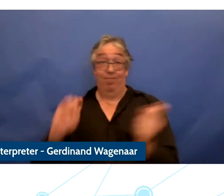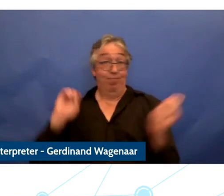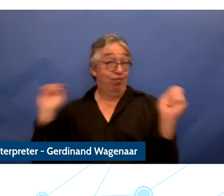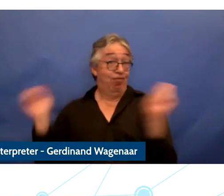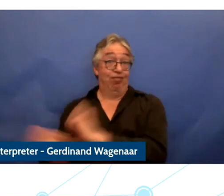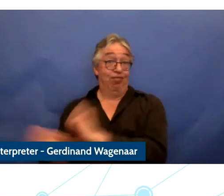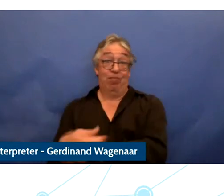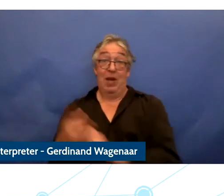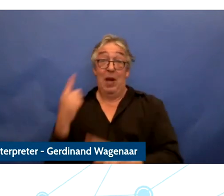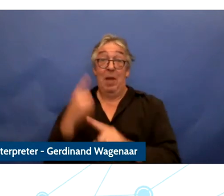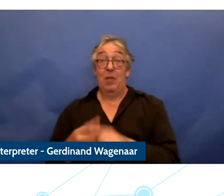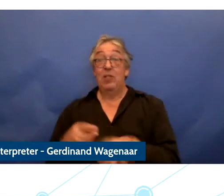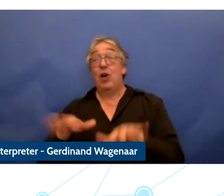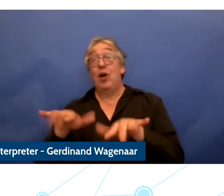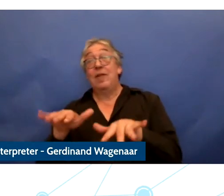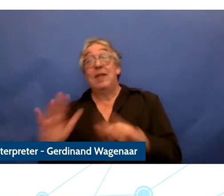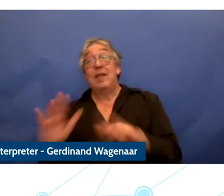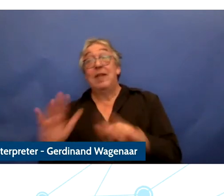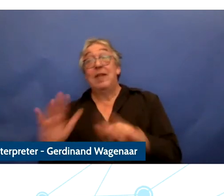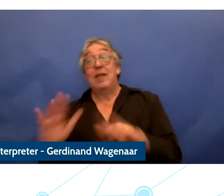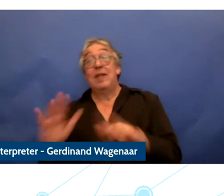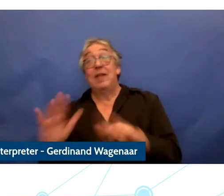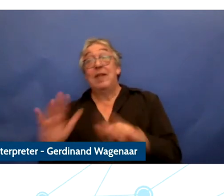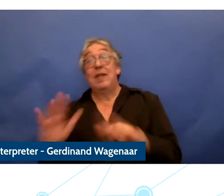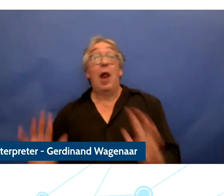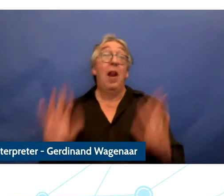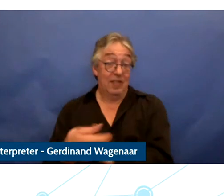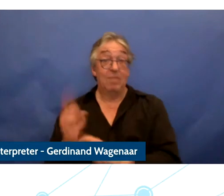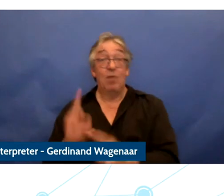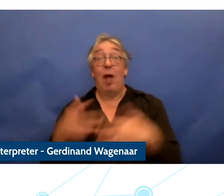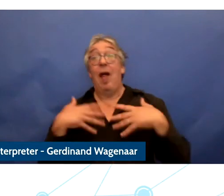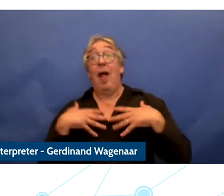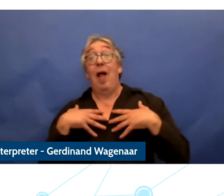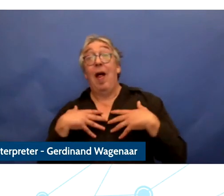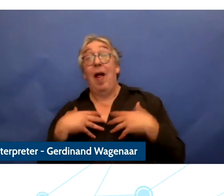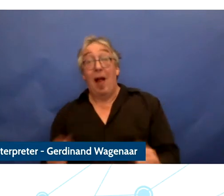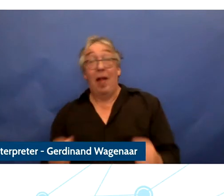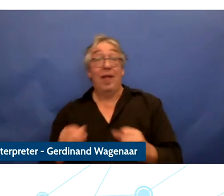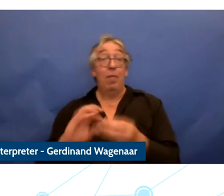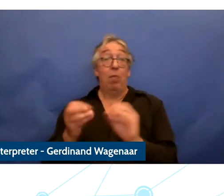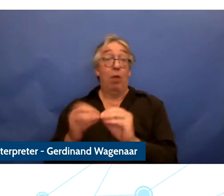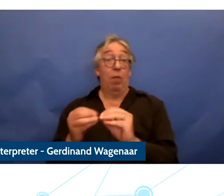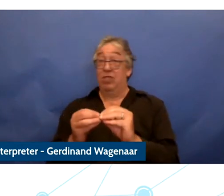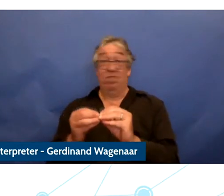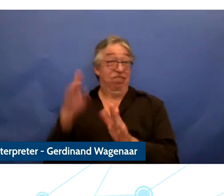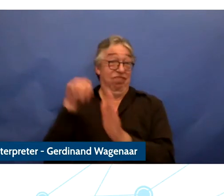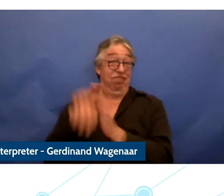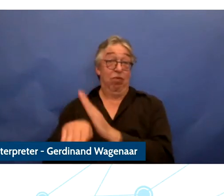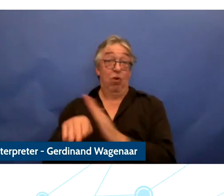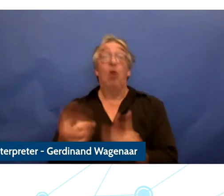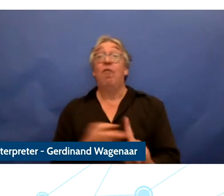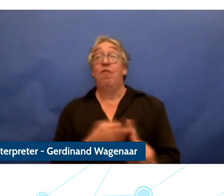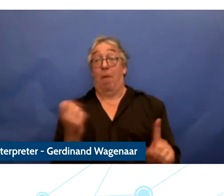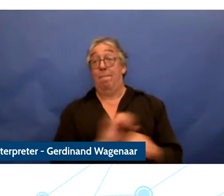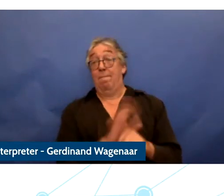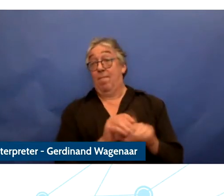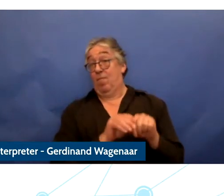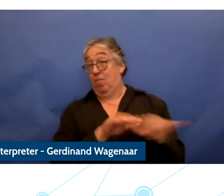of digital transformation and lifestyle changes and lifestyle issues exacerbate by the a opinion demic.